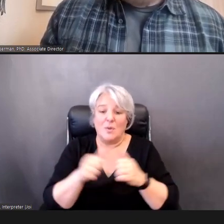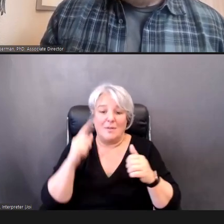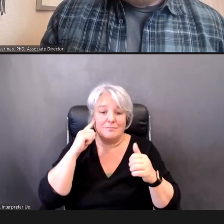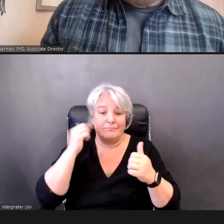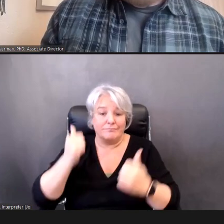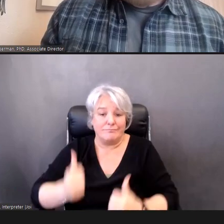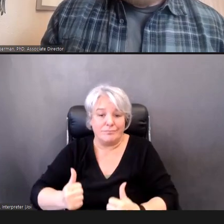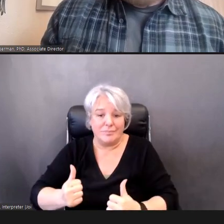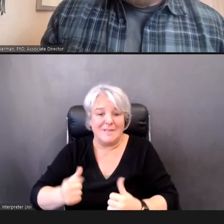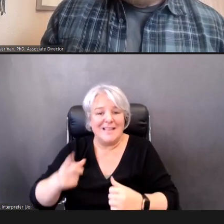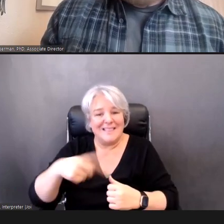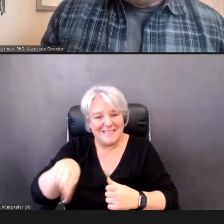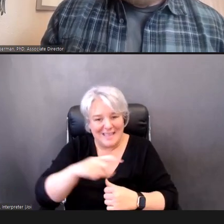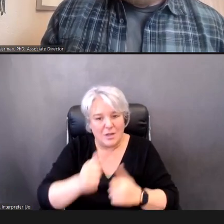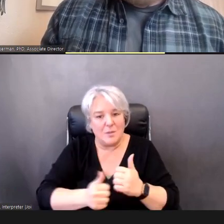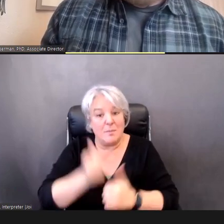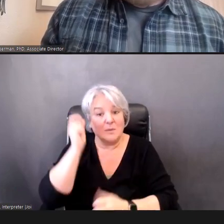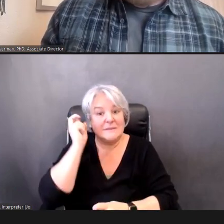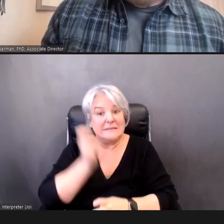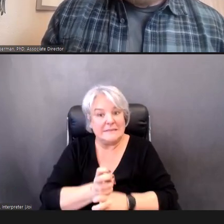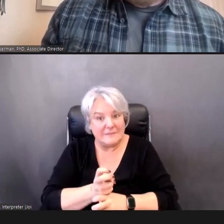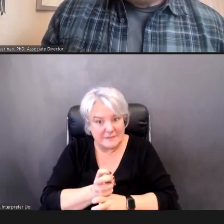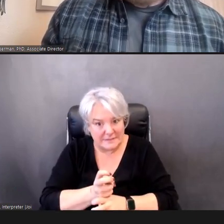(Electronic tone), so the last thing we want to do is to abandon